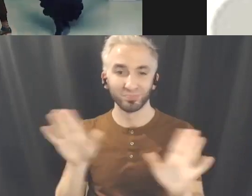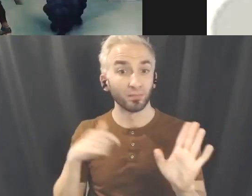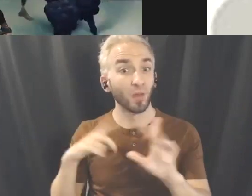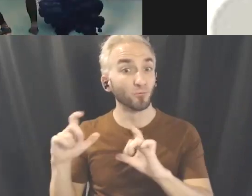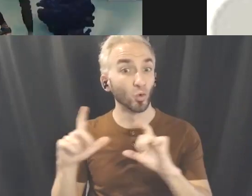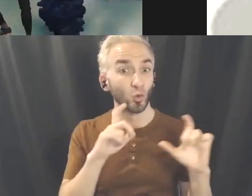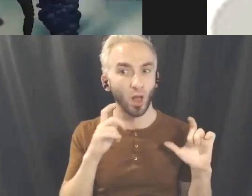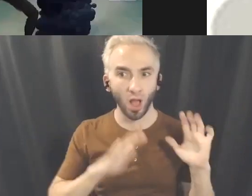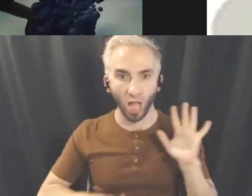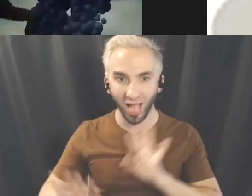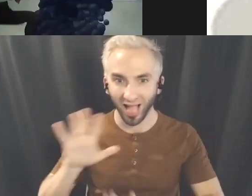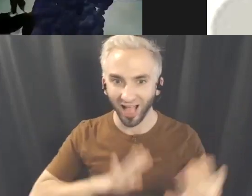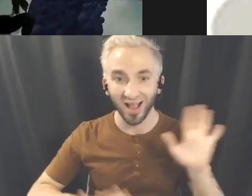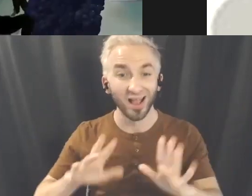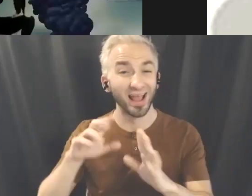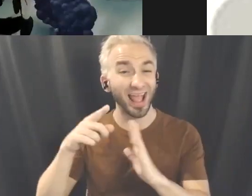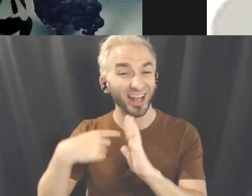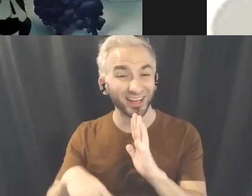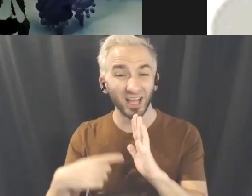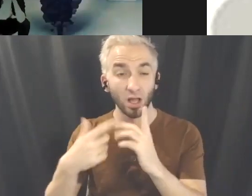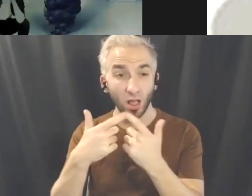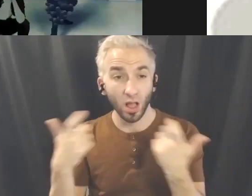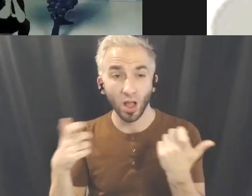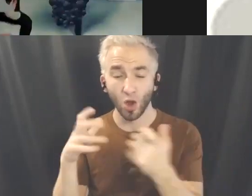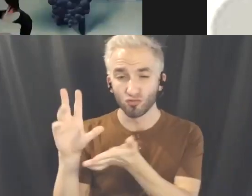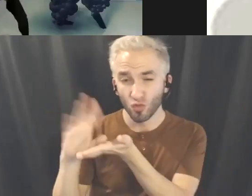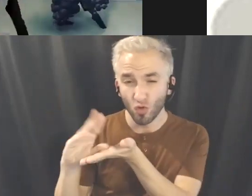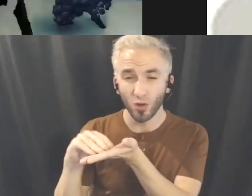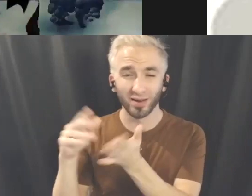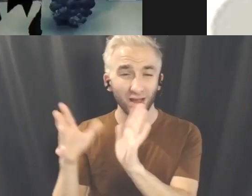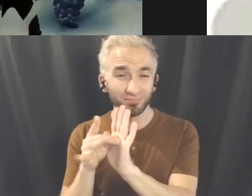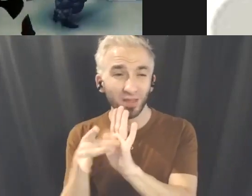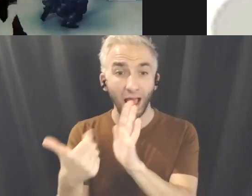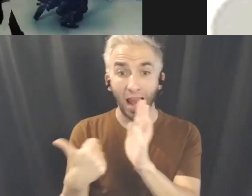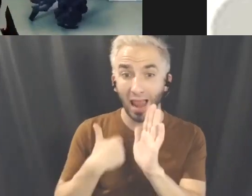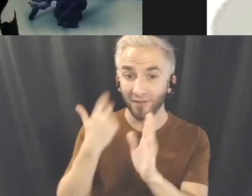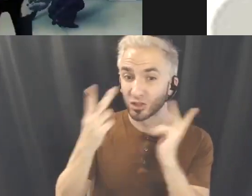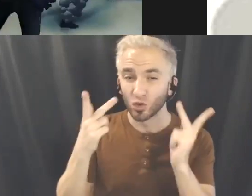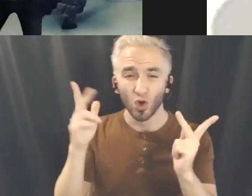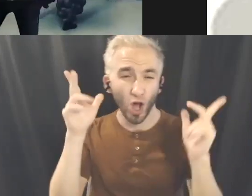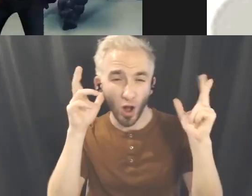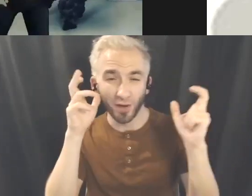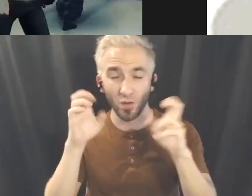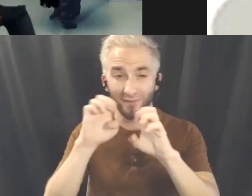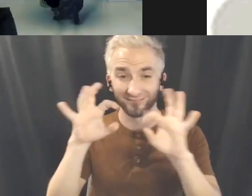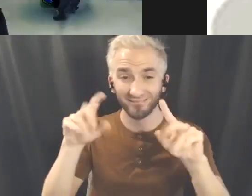Since then apps for recording, editing, live visual and audio effects, AI body mapping,